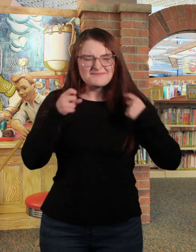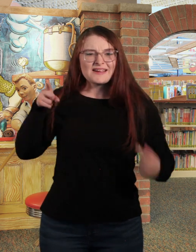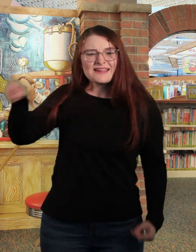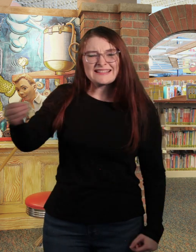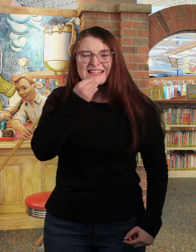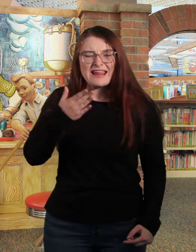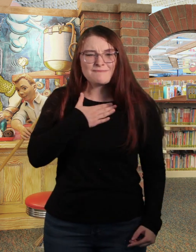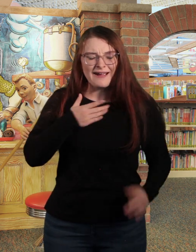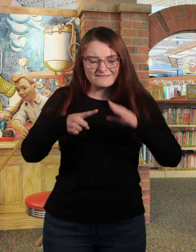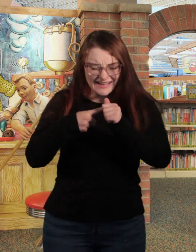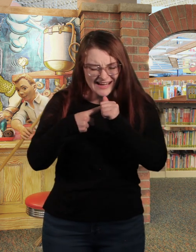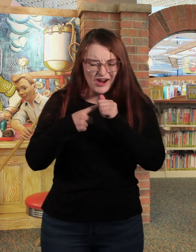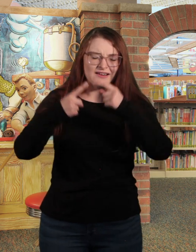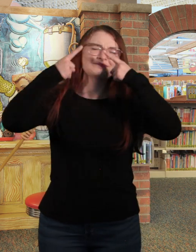CHOMP! "Eeee," cried Penelope, "he's eating my finger! WAAAH!"